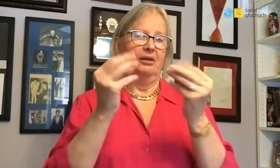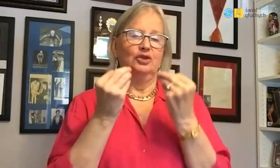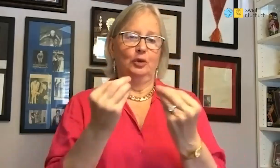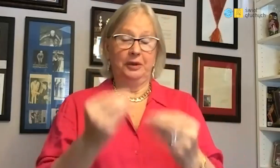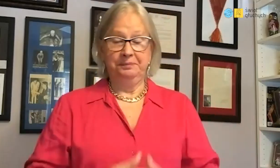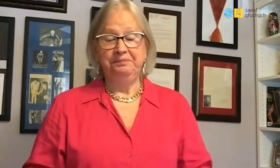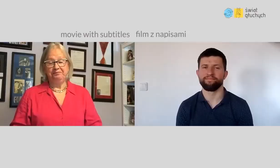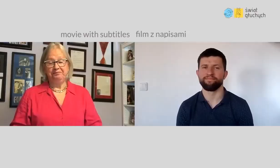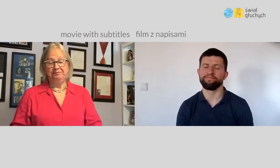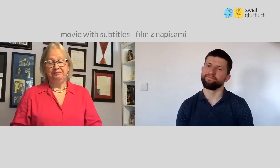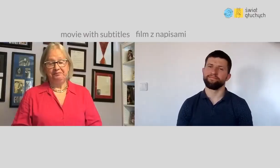I am proud of them.